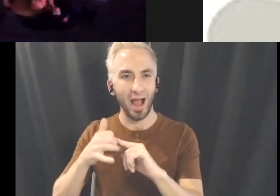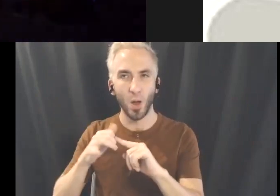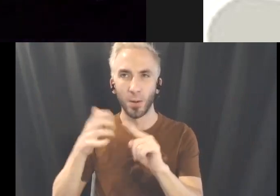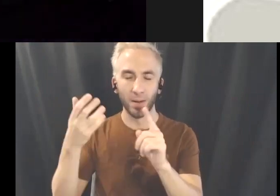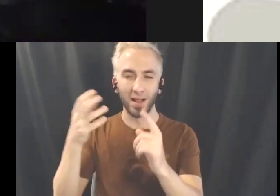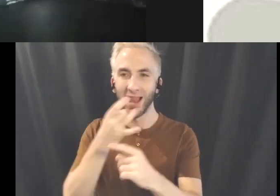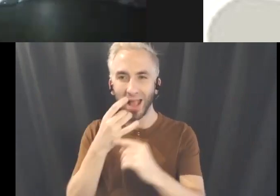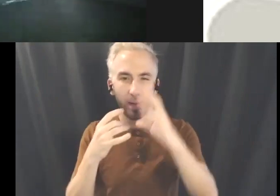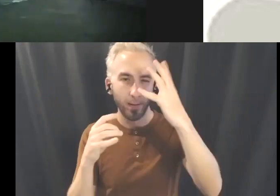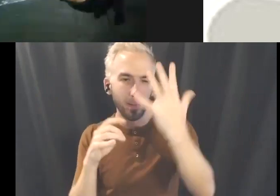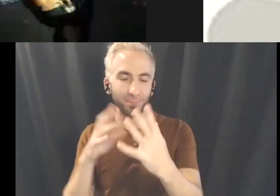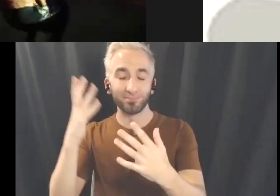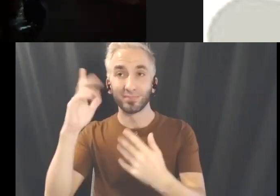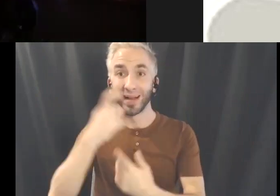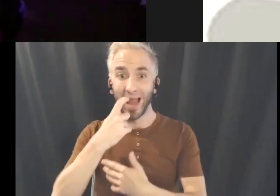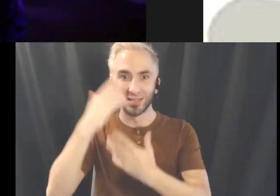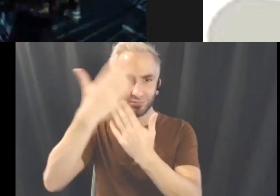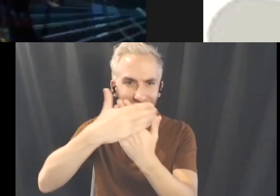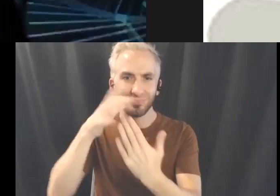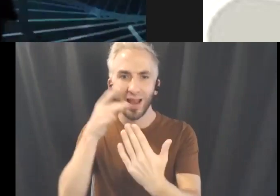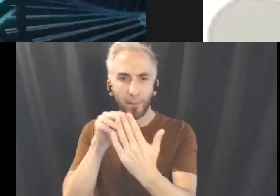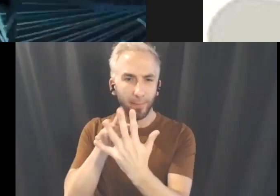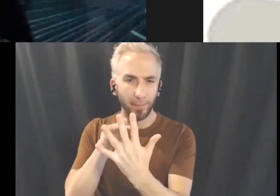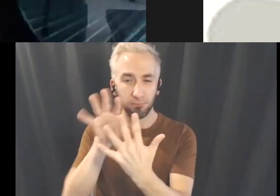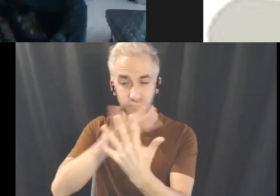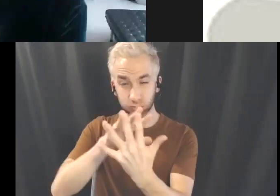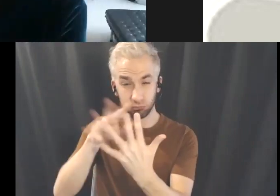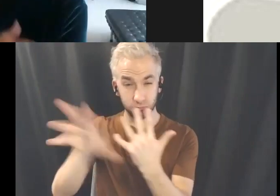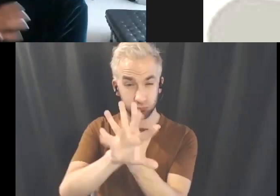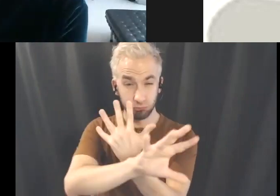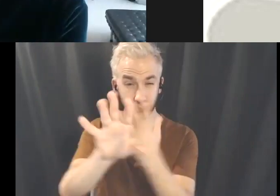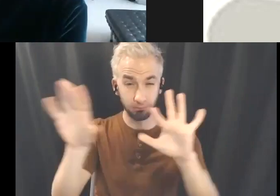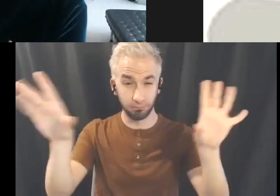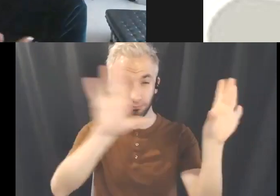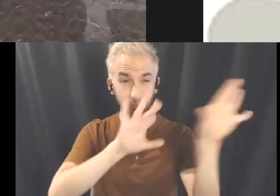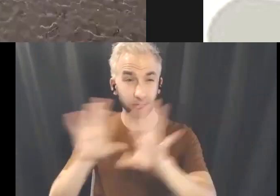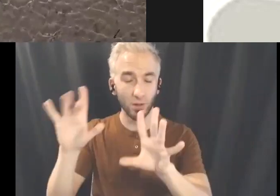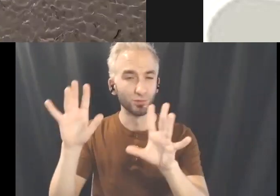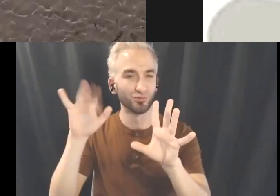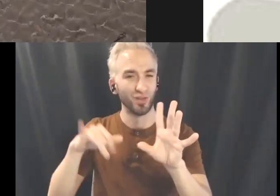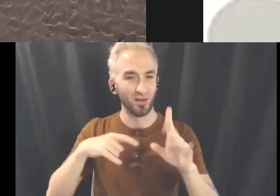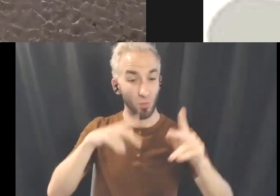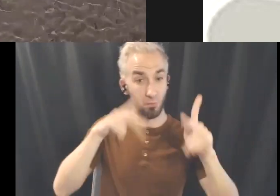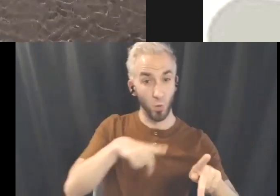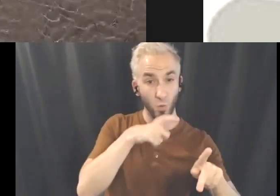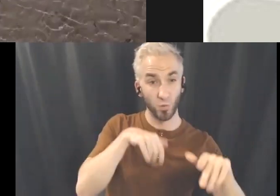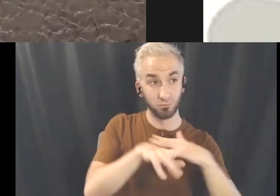it to XMSP and then a MAX XMSP then sent OSC messages out to kind of control different parameters.